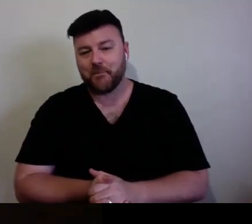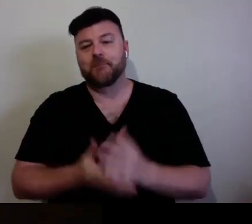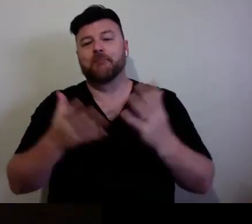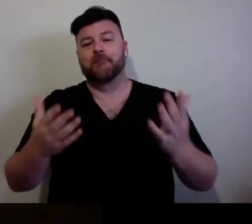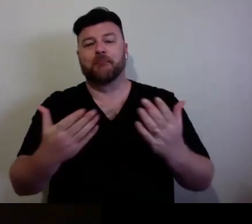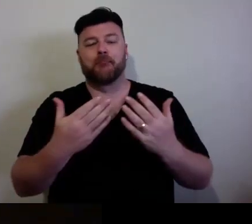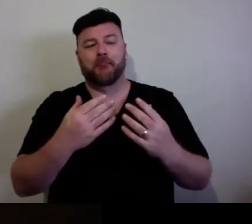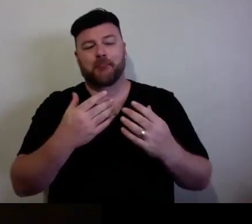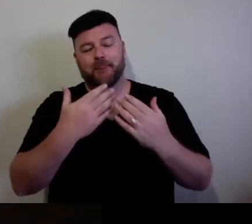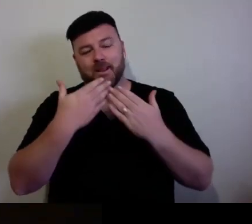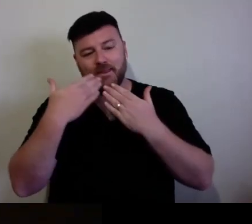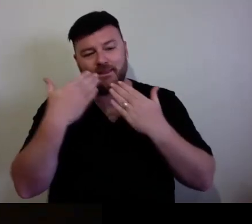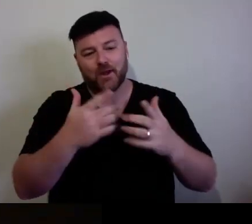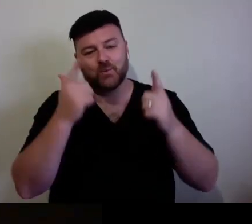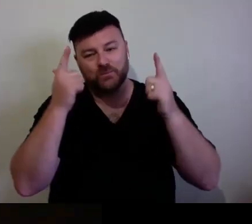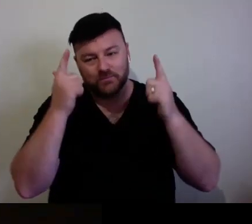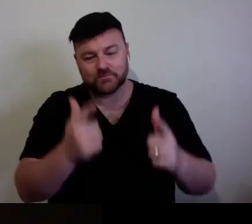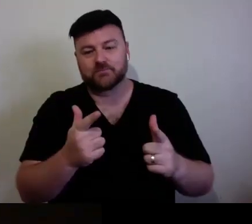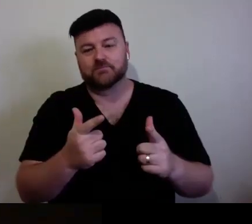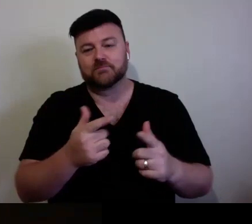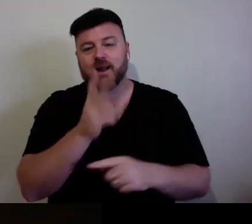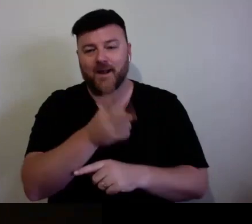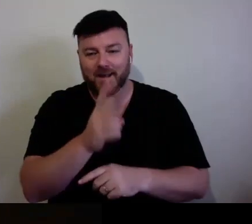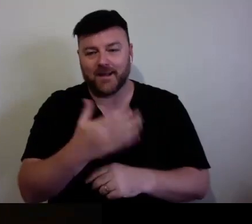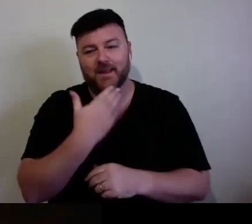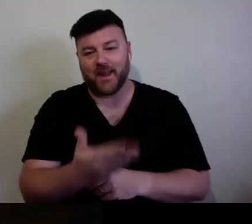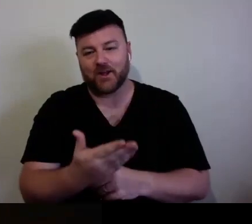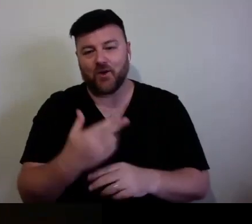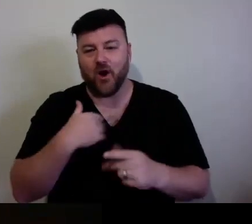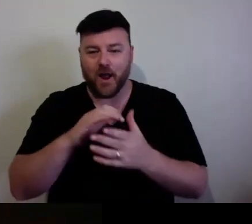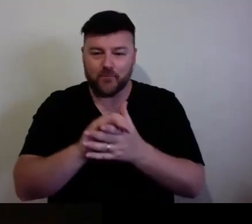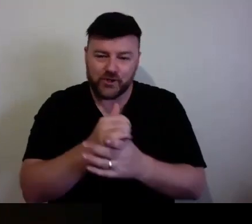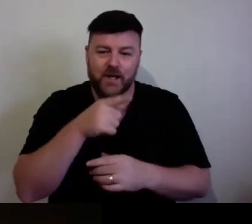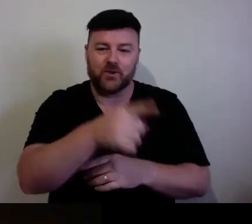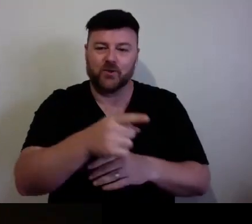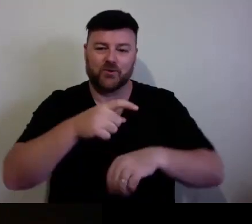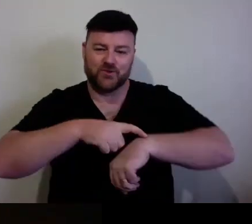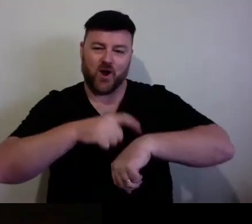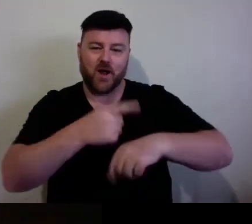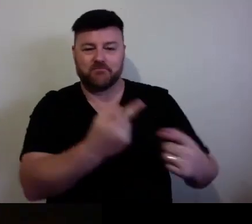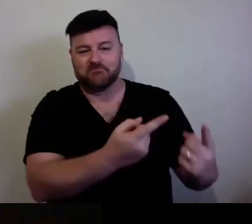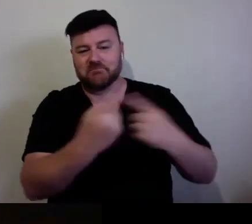Thank you so much again. We really, really appreciate, again, your time today. Great, great, job! CHRISTY DENA: